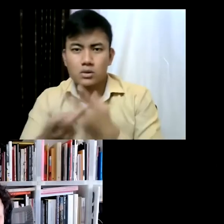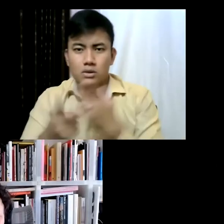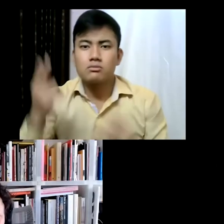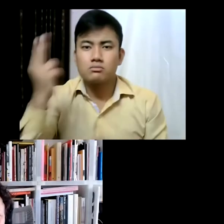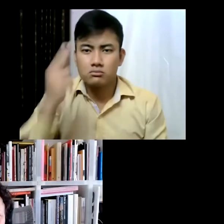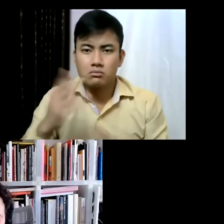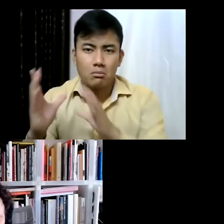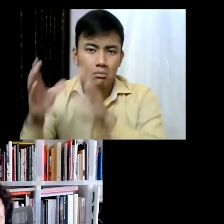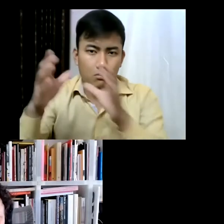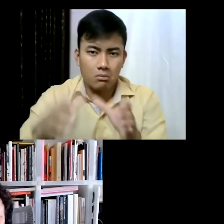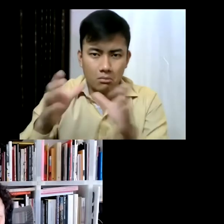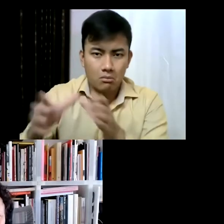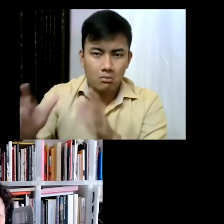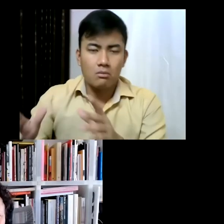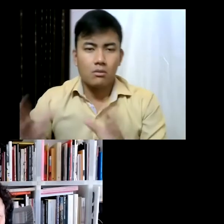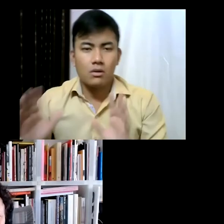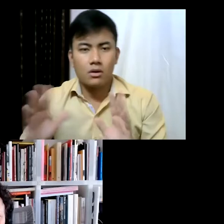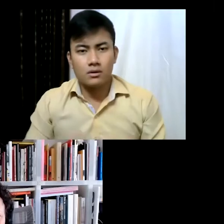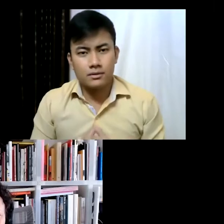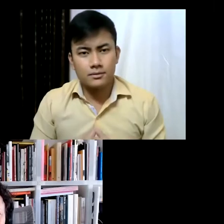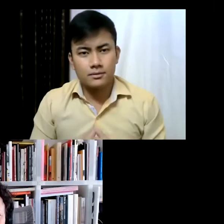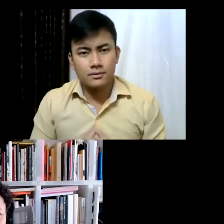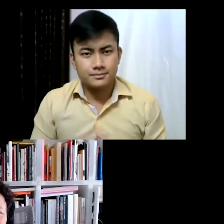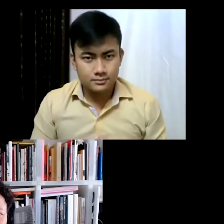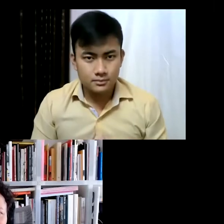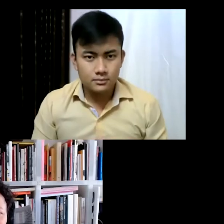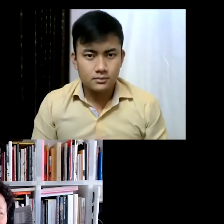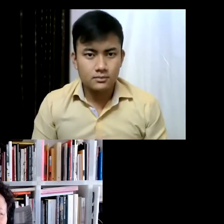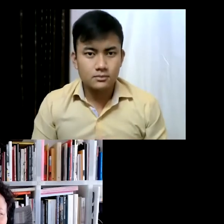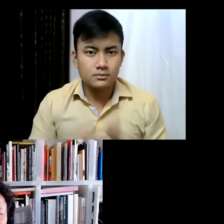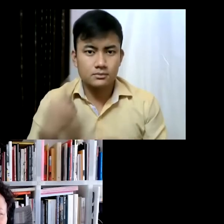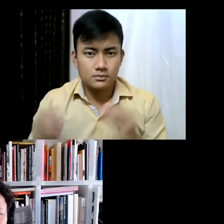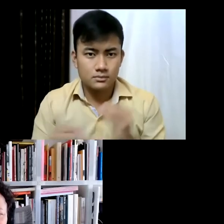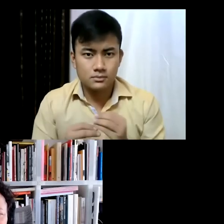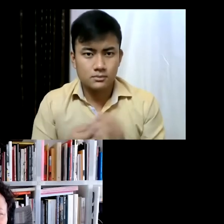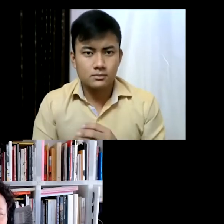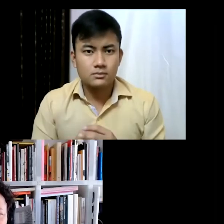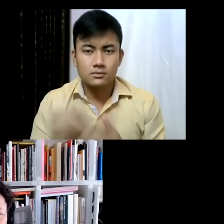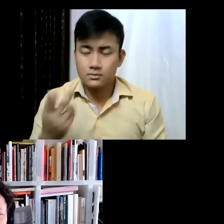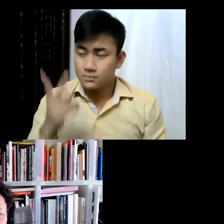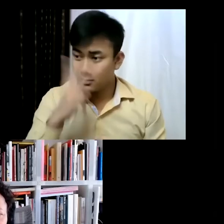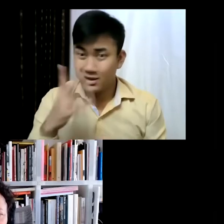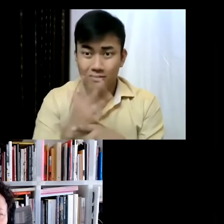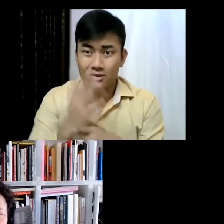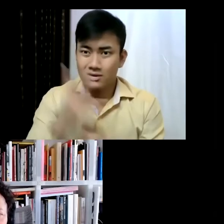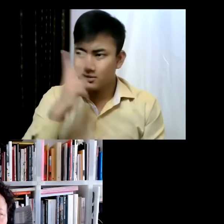the Argentinian writer Julio Cortazar and it's really interesting to hear... I wanted to hear